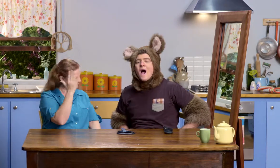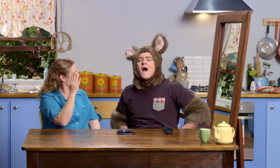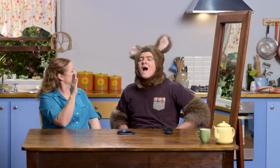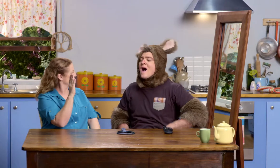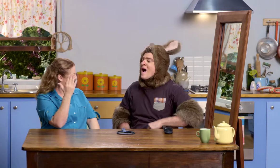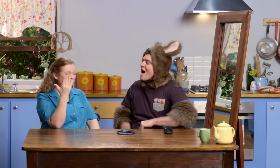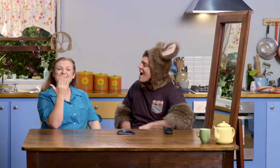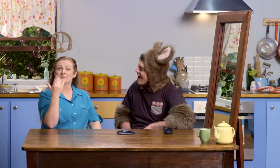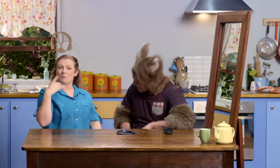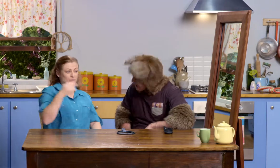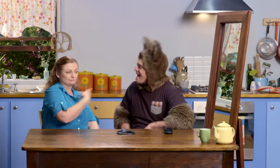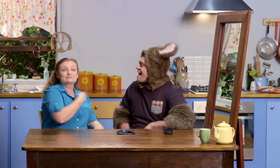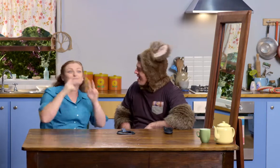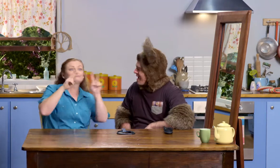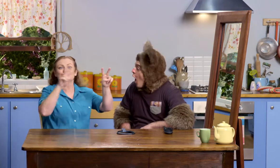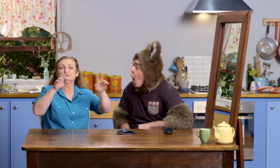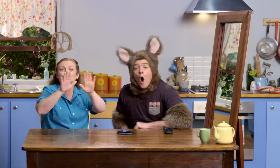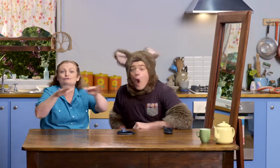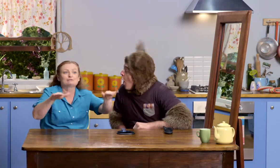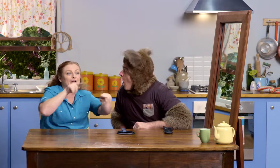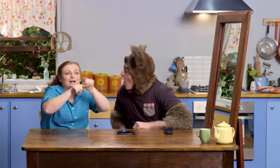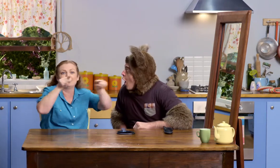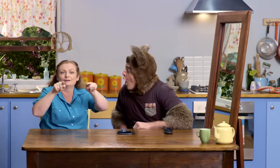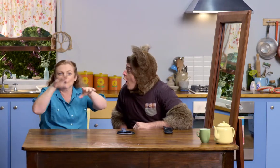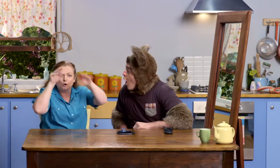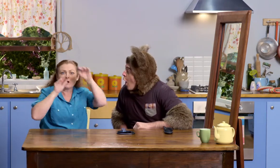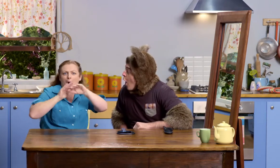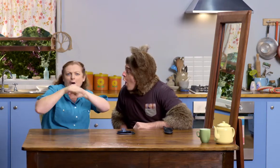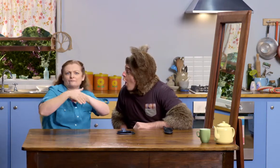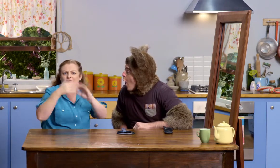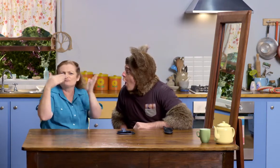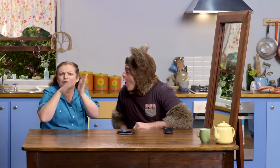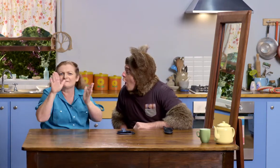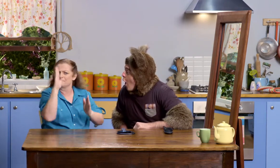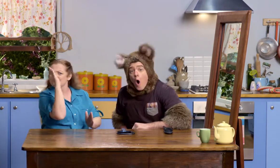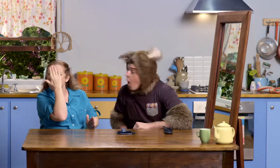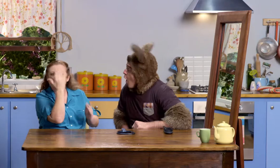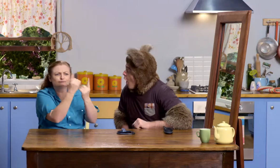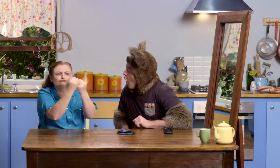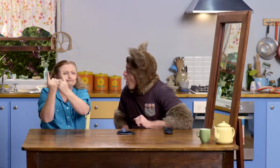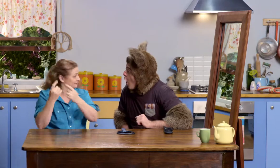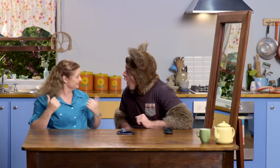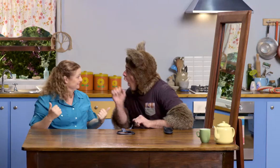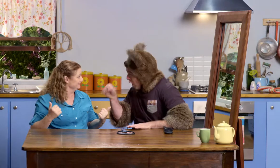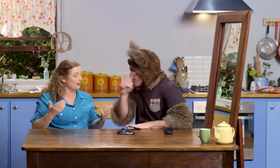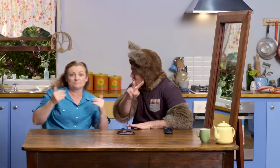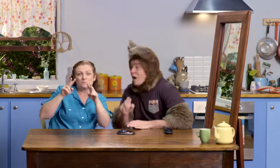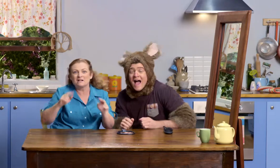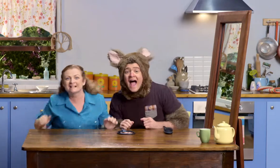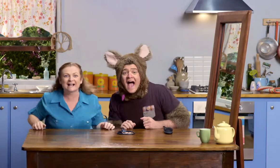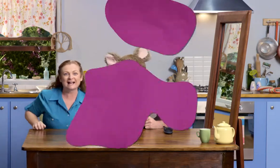Oh! Why don't we watch some children learning about reflections and mirrors? Yeah, let's watch.